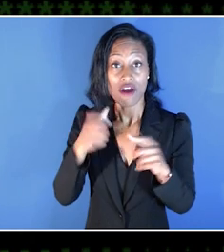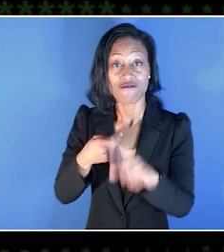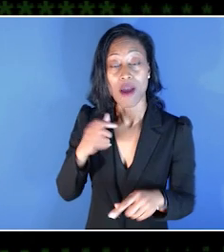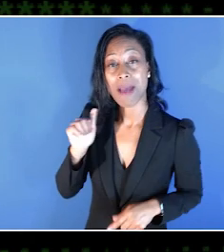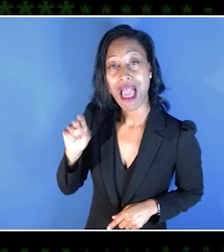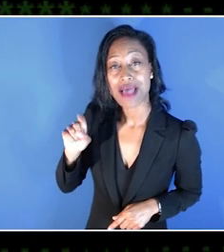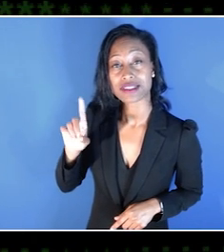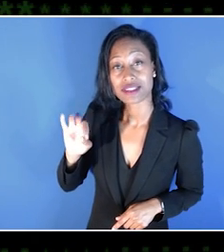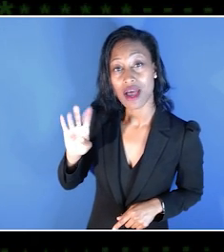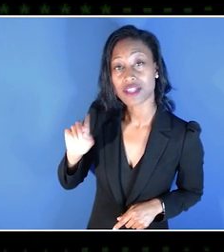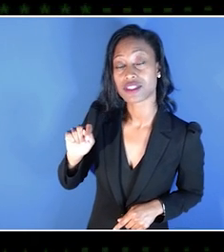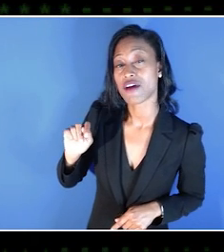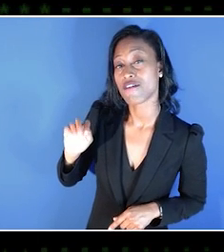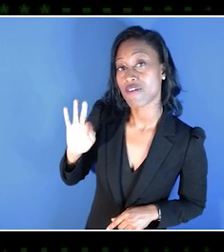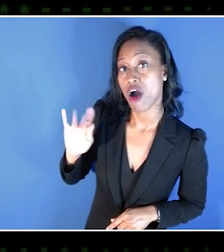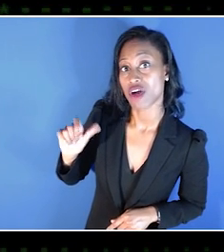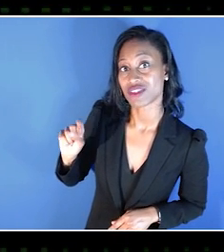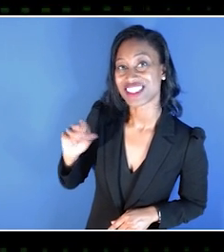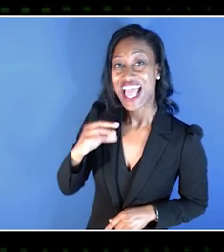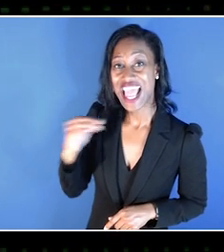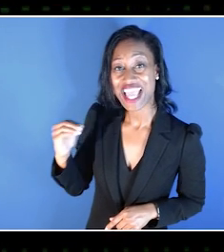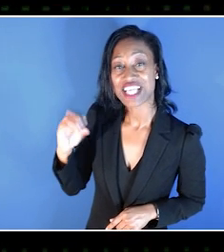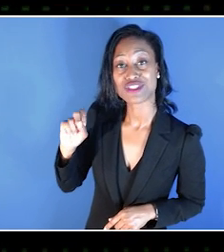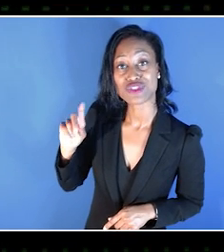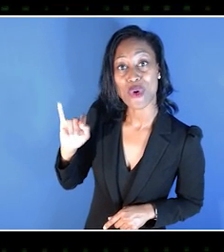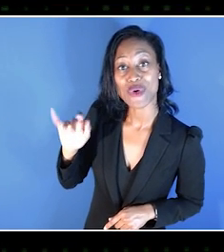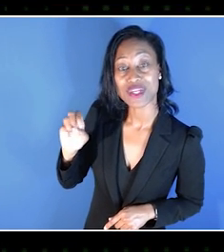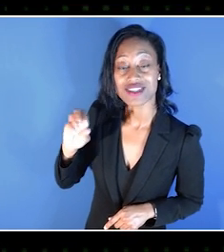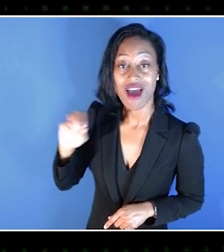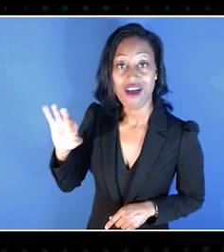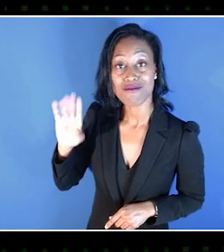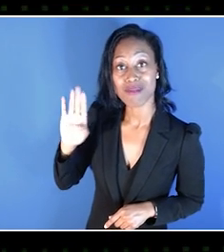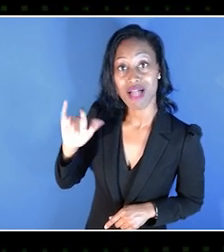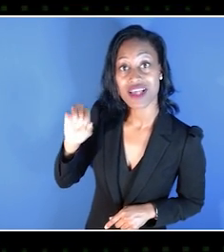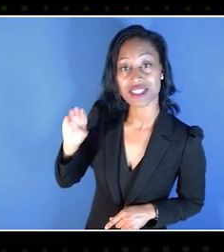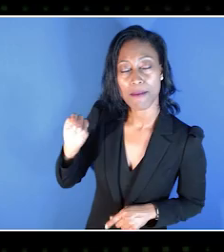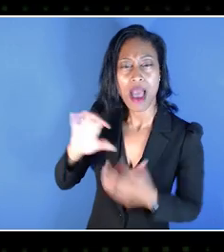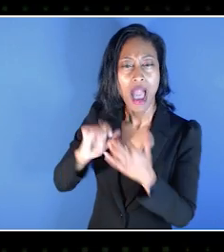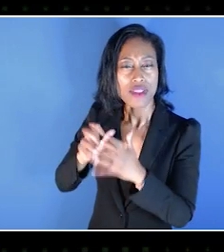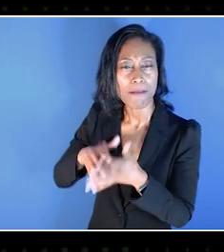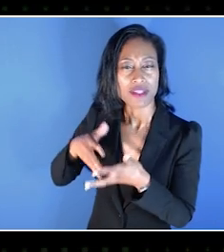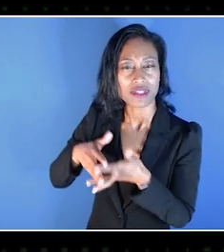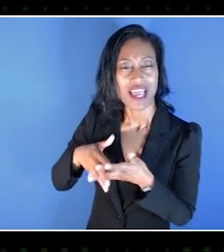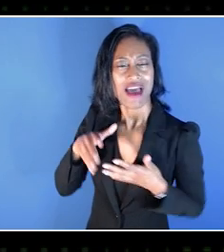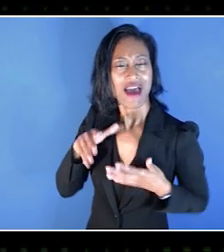about how they're building accessibility features into their games. Before I go, I want to take a moment